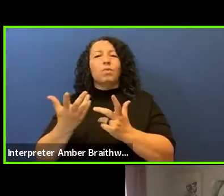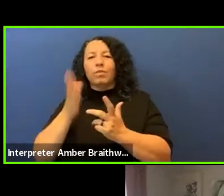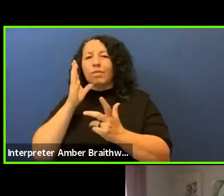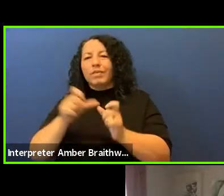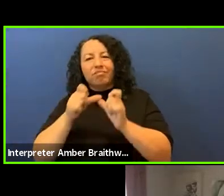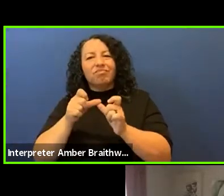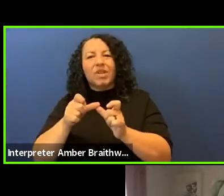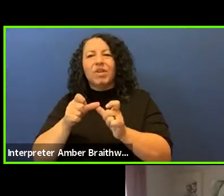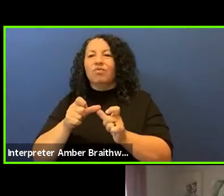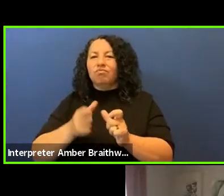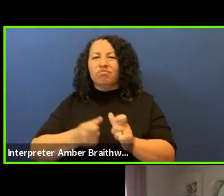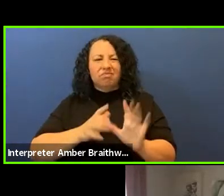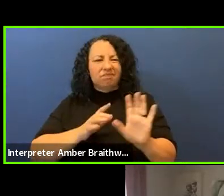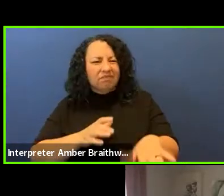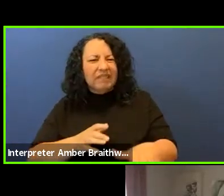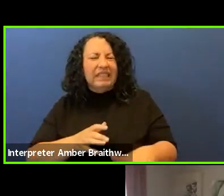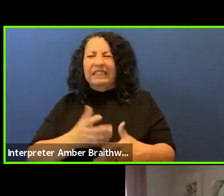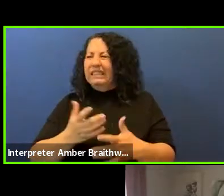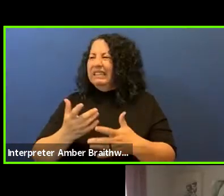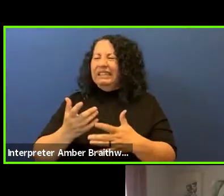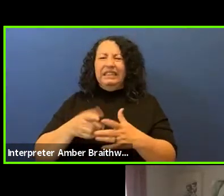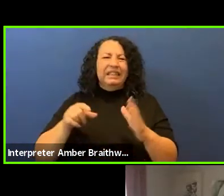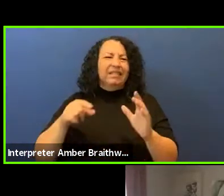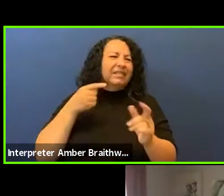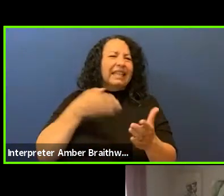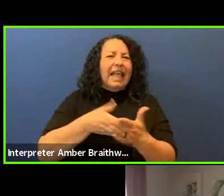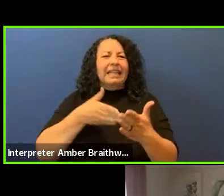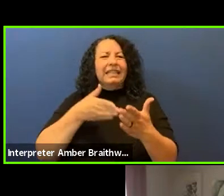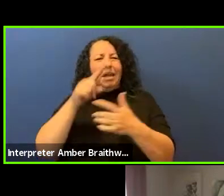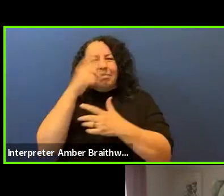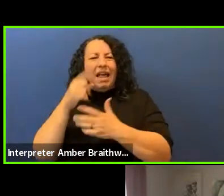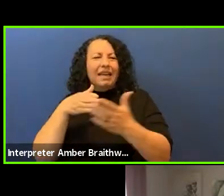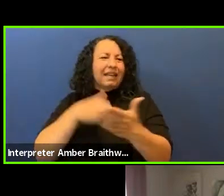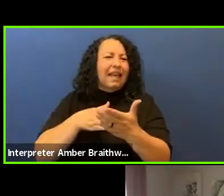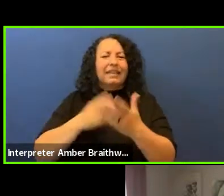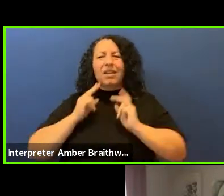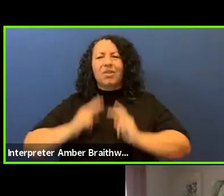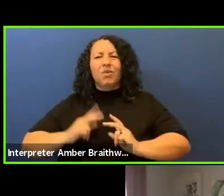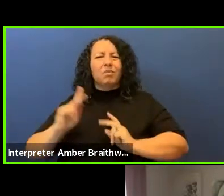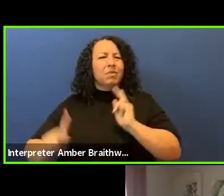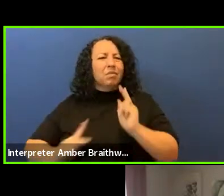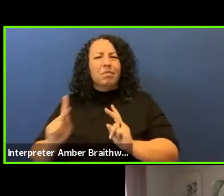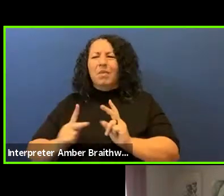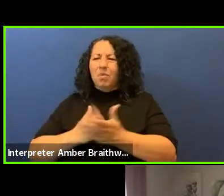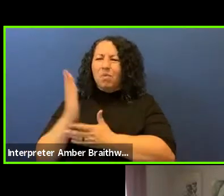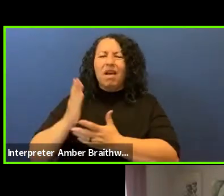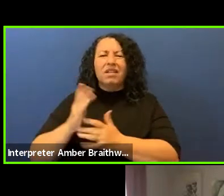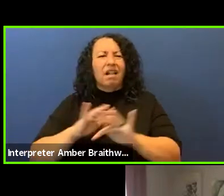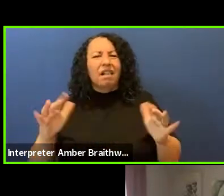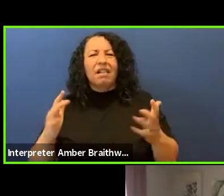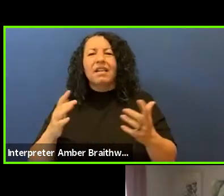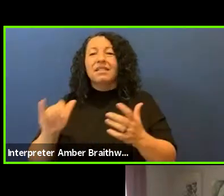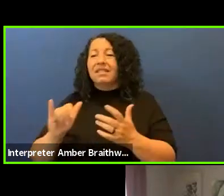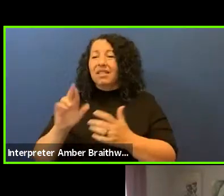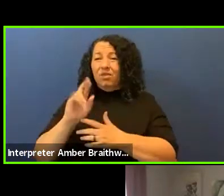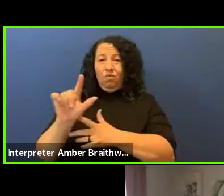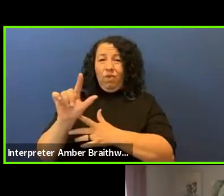where anti-Black and anti-Indigenous systems of white supremacy reign with illusions of power. This racial terror is no longer acceptable.